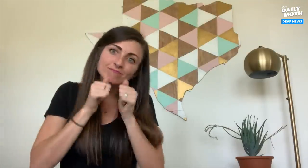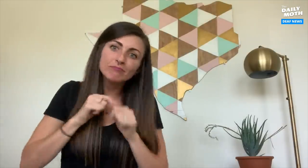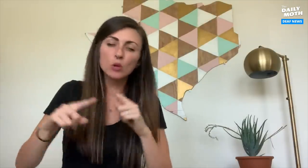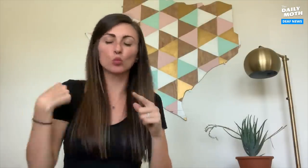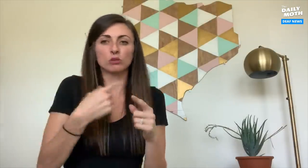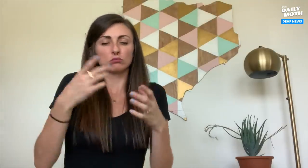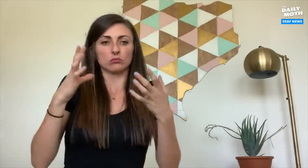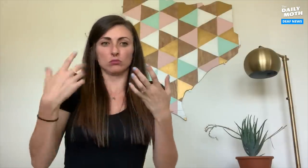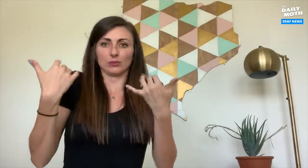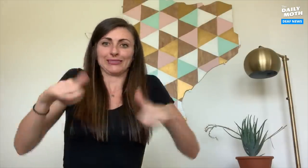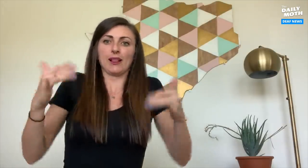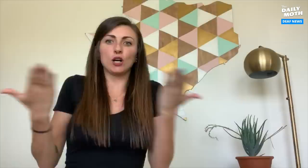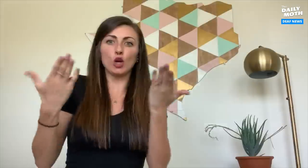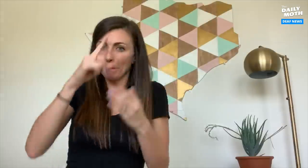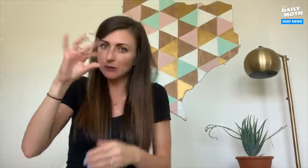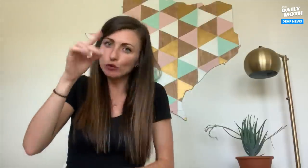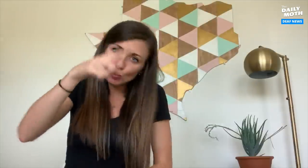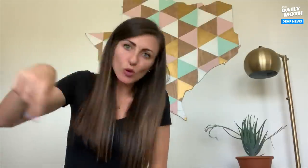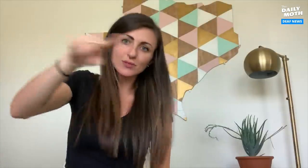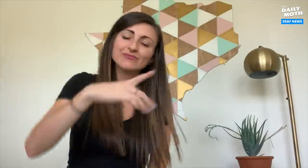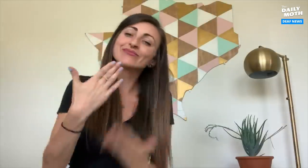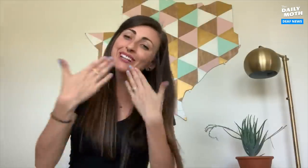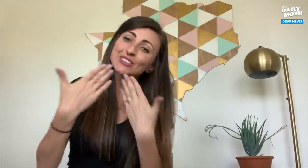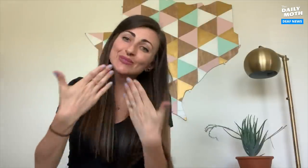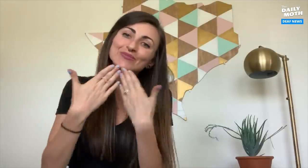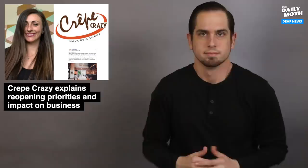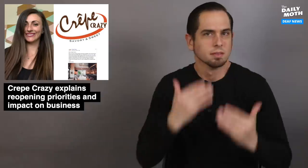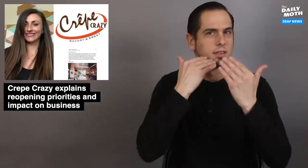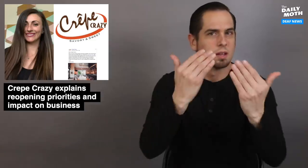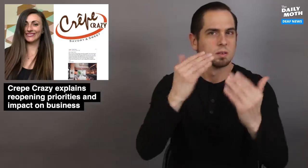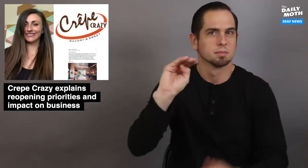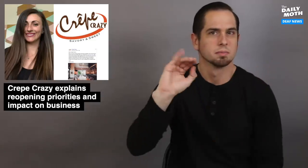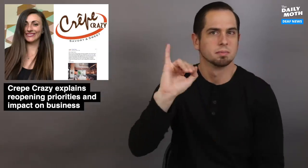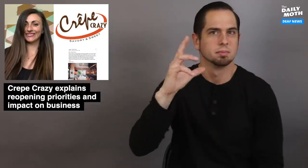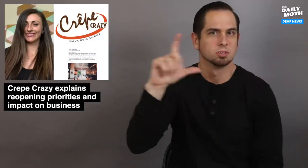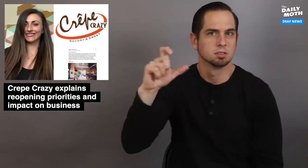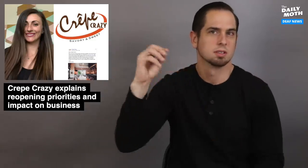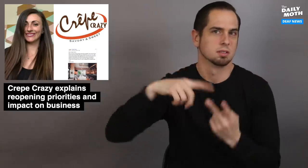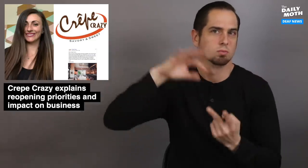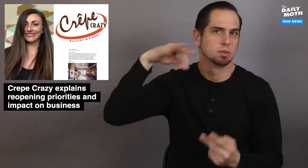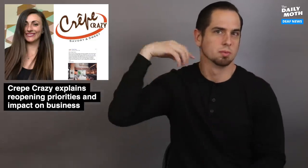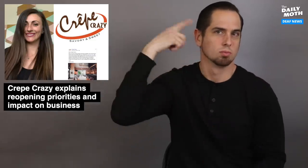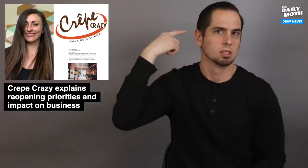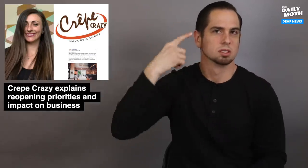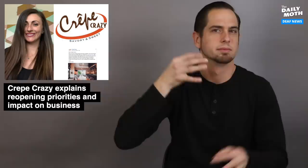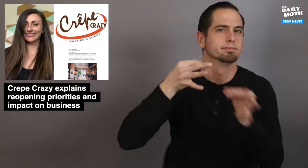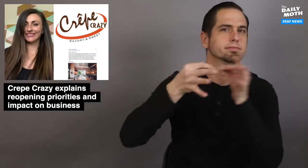We have suffered, but it's because of you that we're still here so we thank you! Thank you, Michelle and Crepe Crazy for